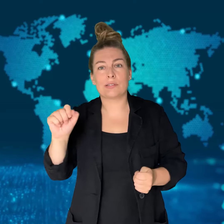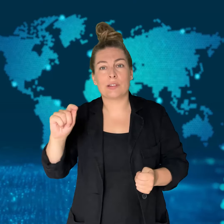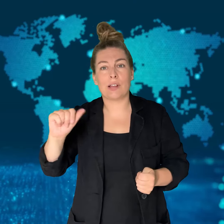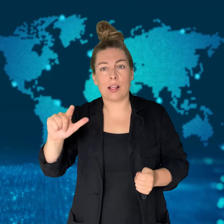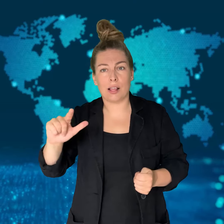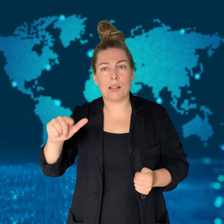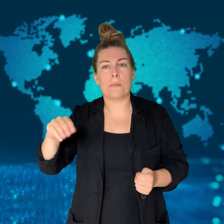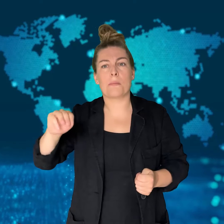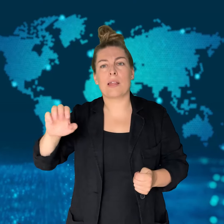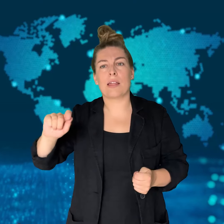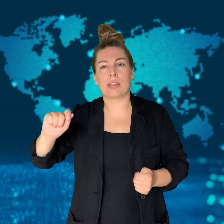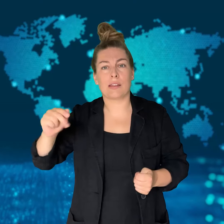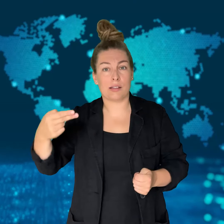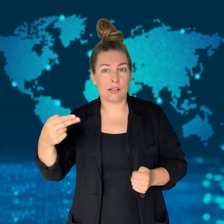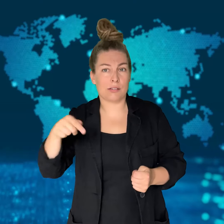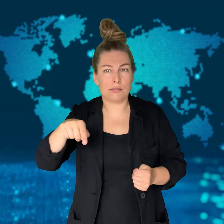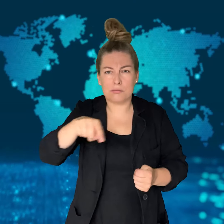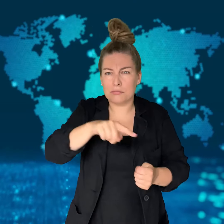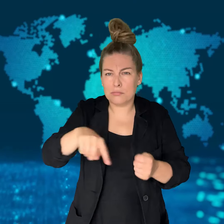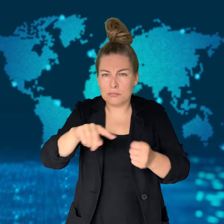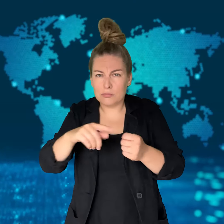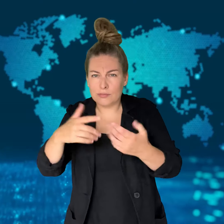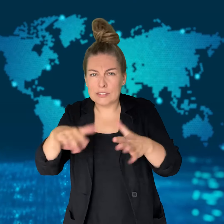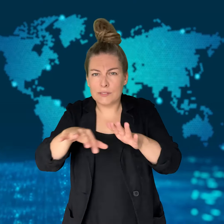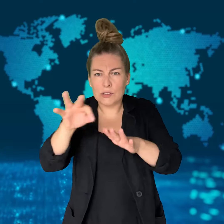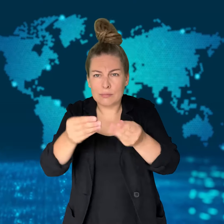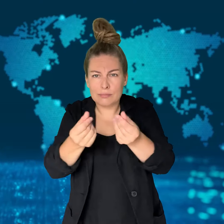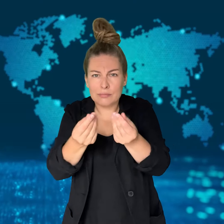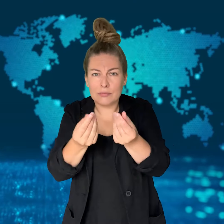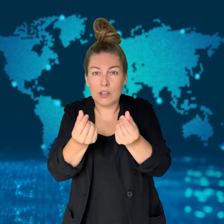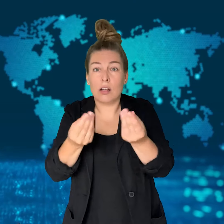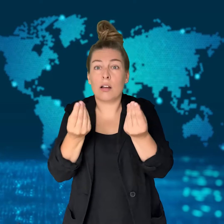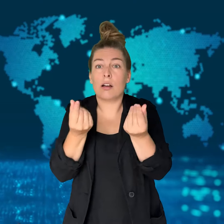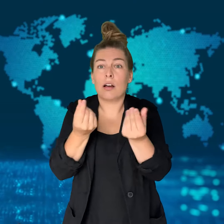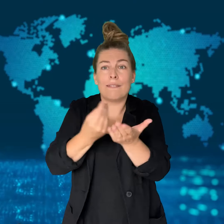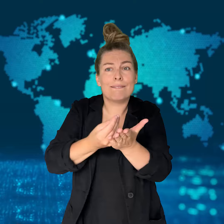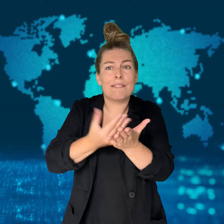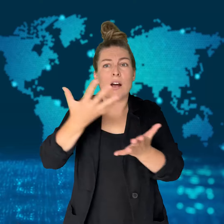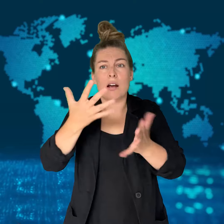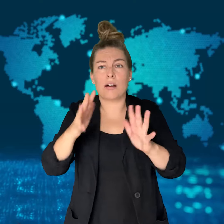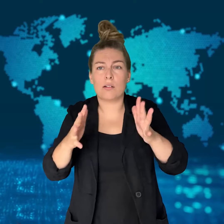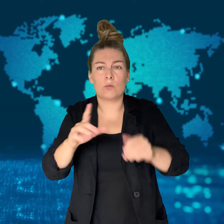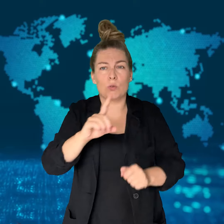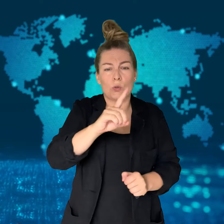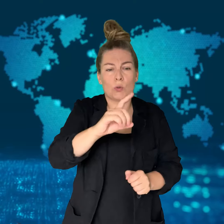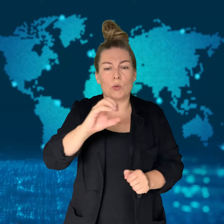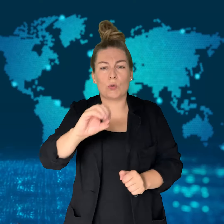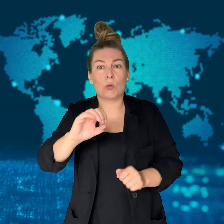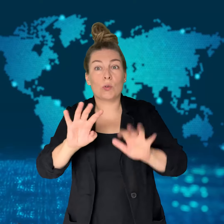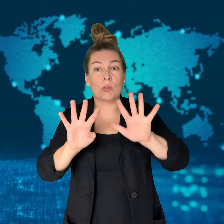The chemicals include acetone and crystal meth with